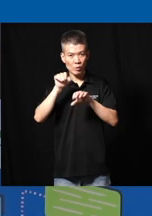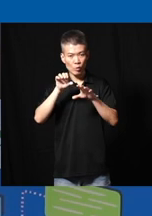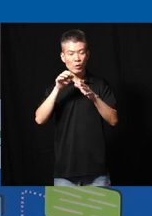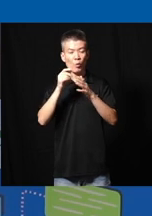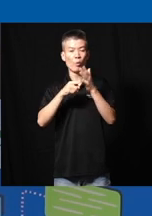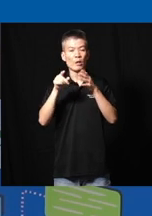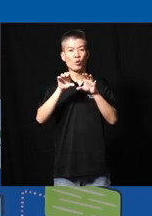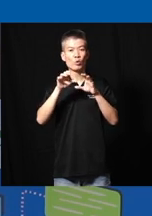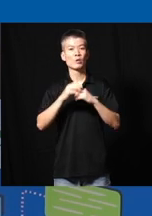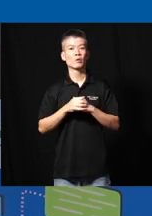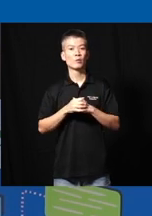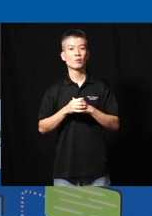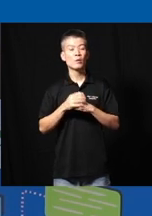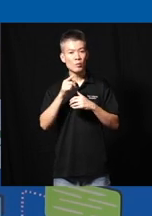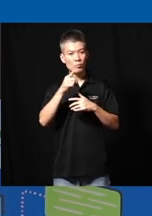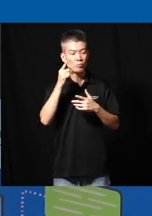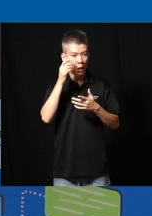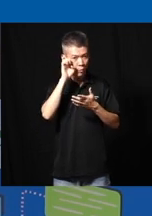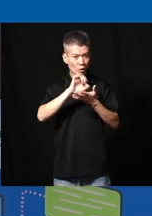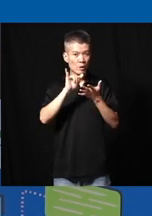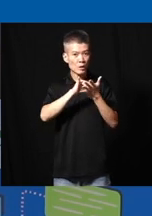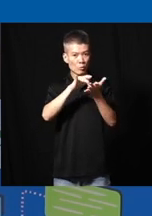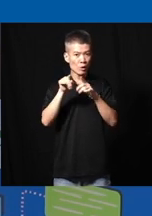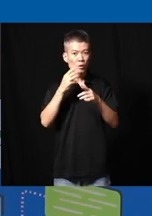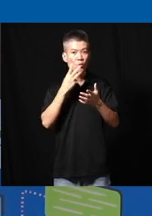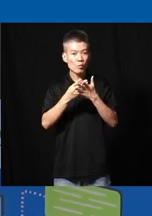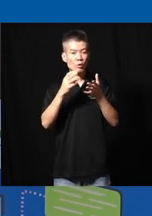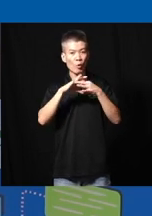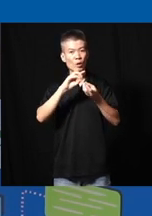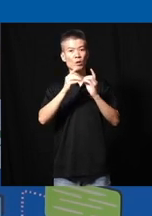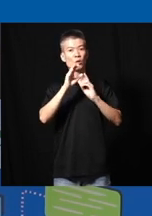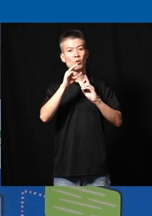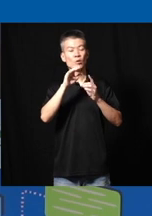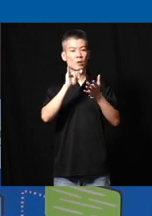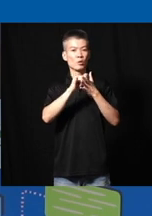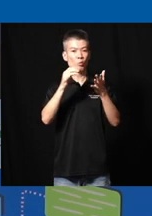doing what are you exploring this model as well of digitalizing it would be too much into Data